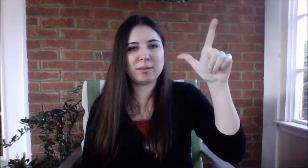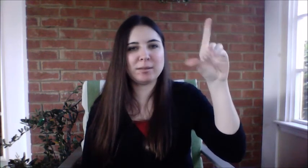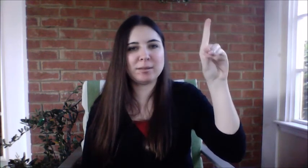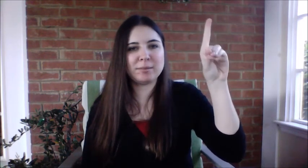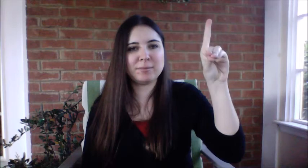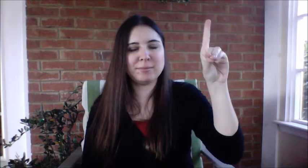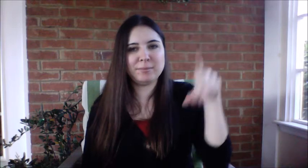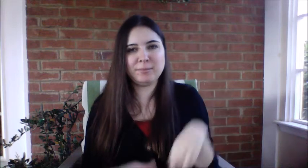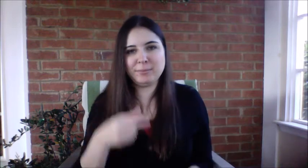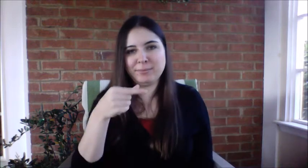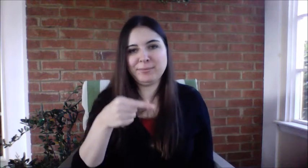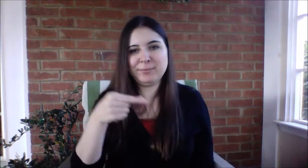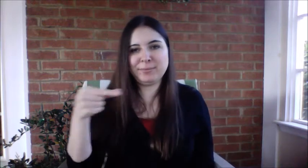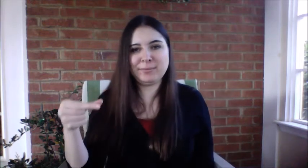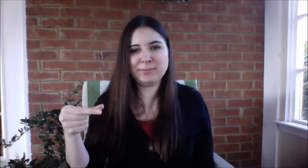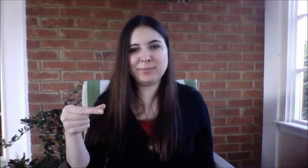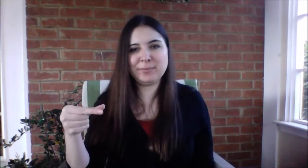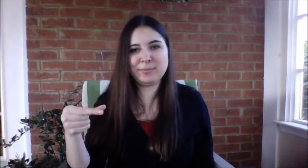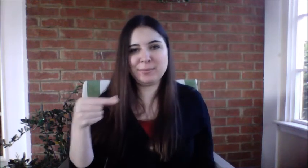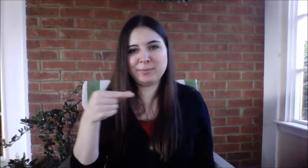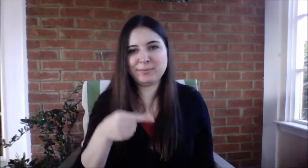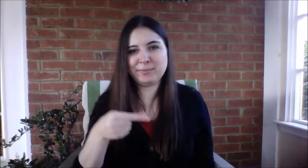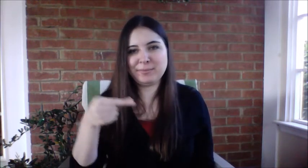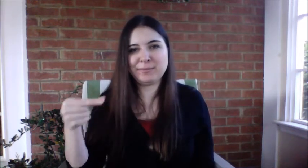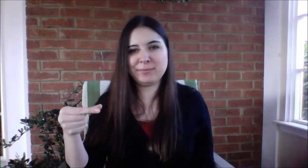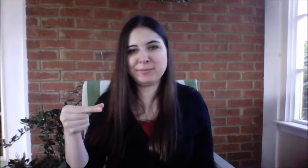[demonstrates sign]